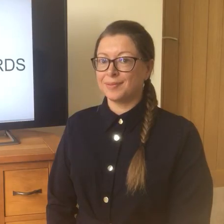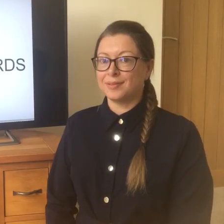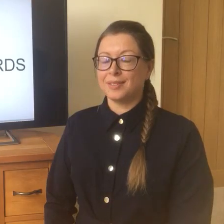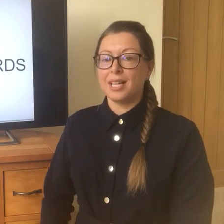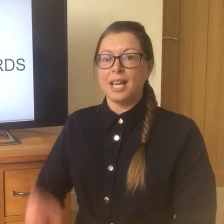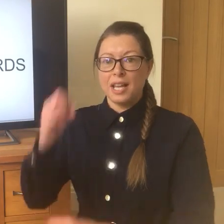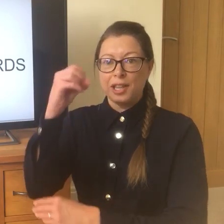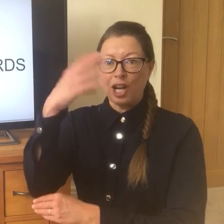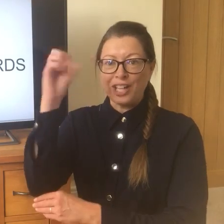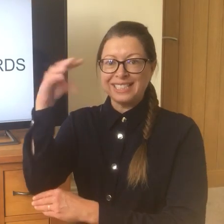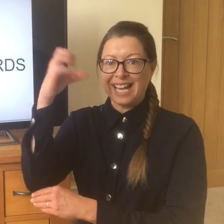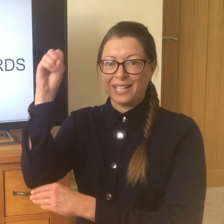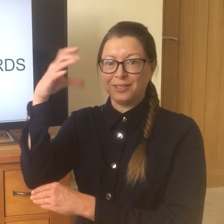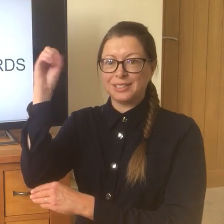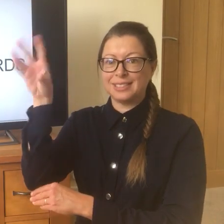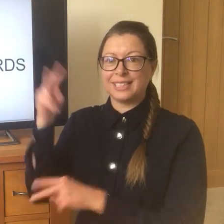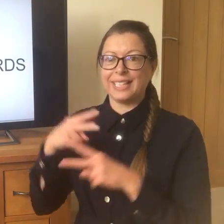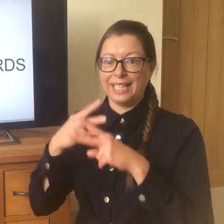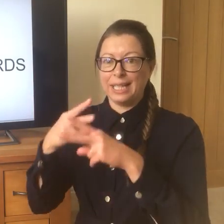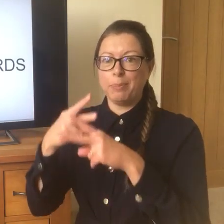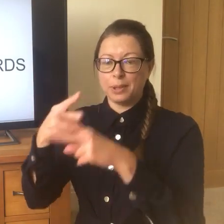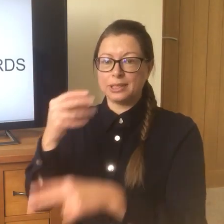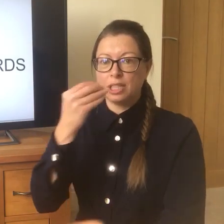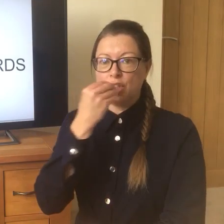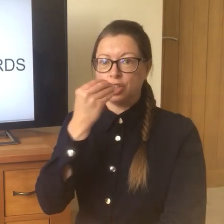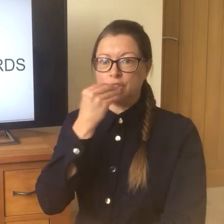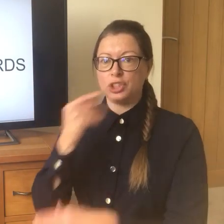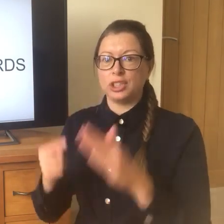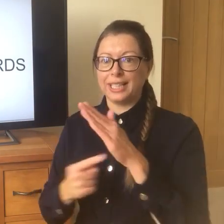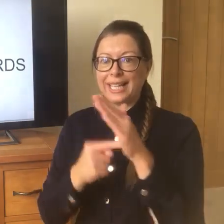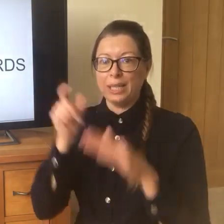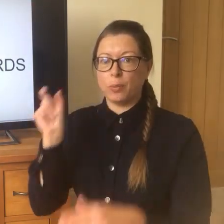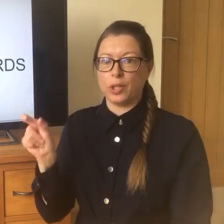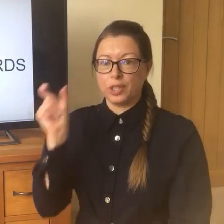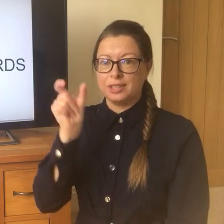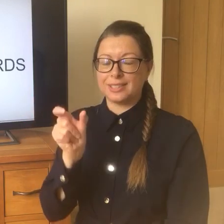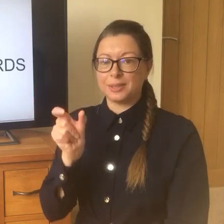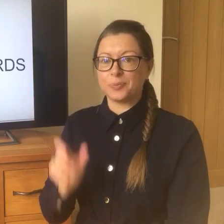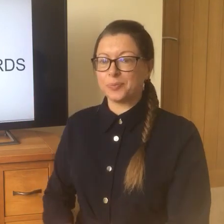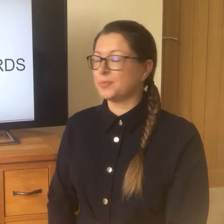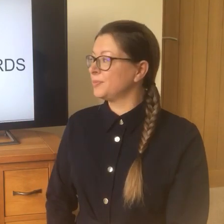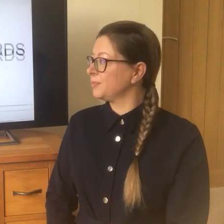The lighthouse keepers lunch. Key words.